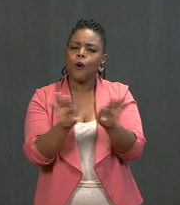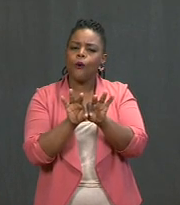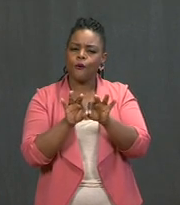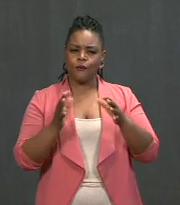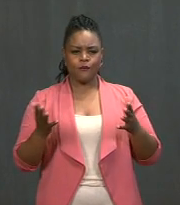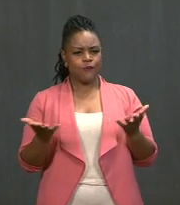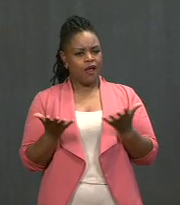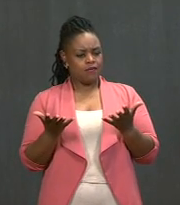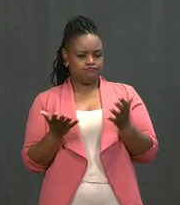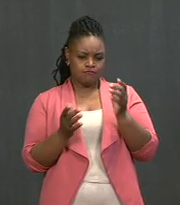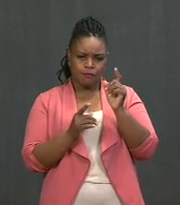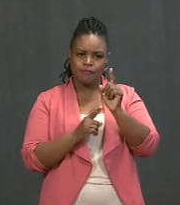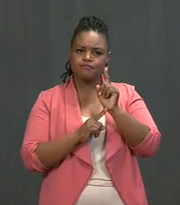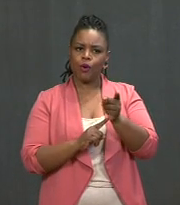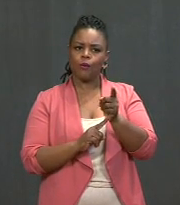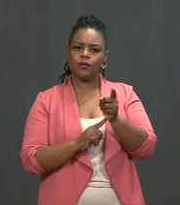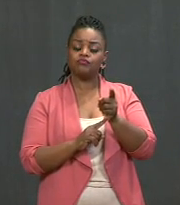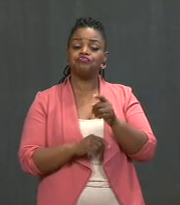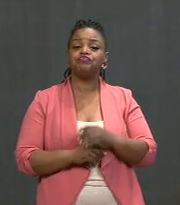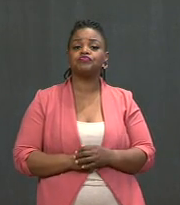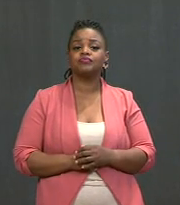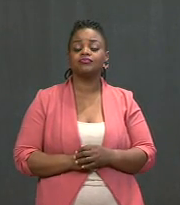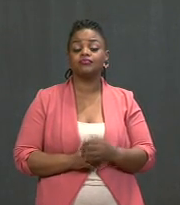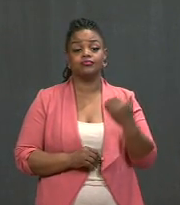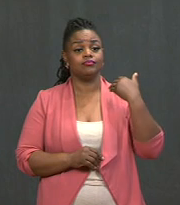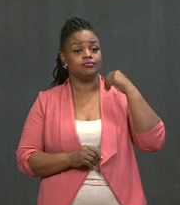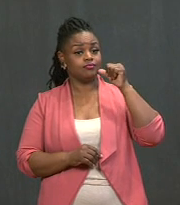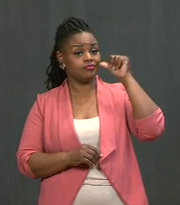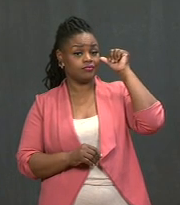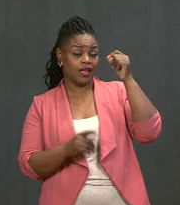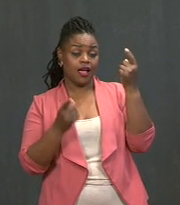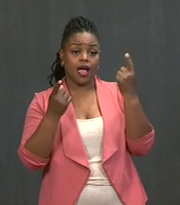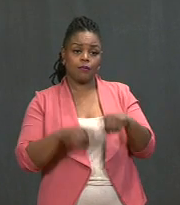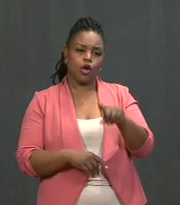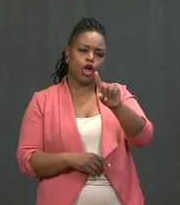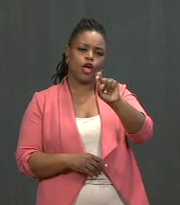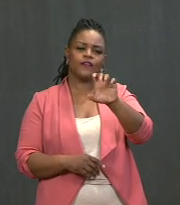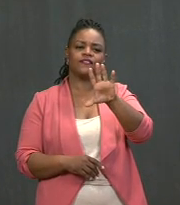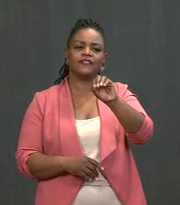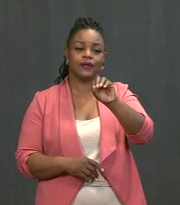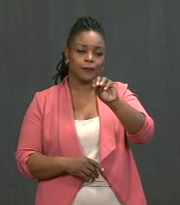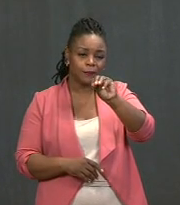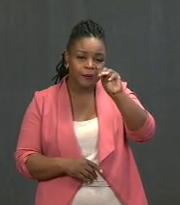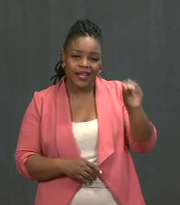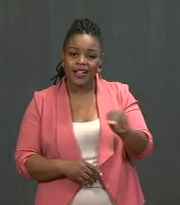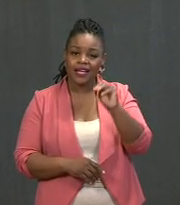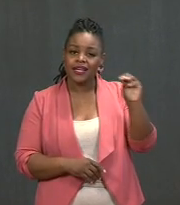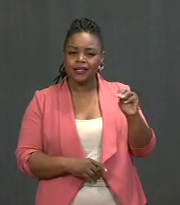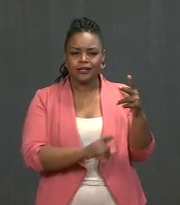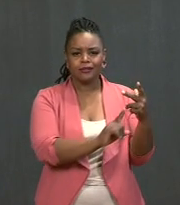Yesterday, we crossed 150 million shots in 75 days --